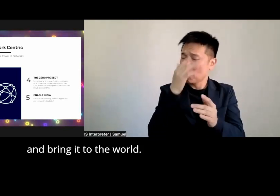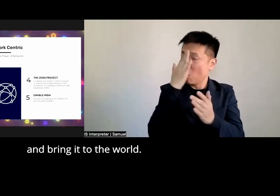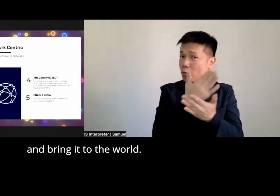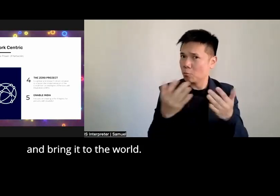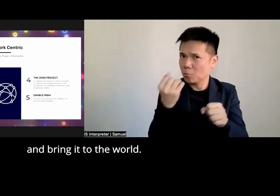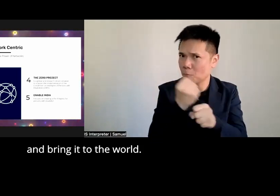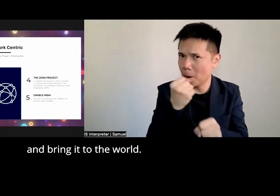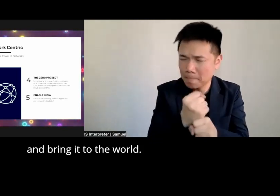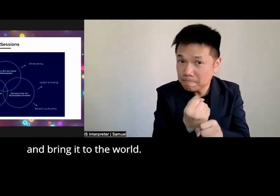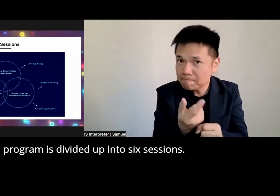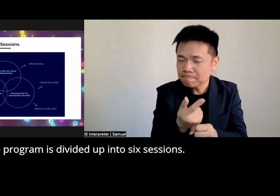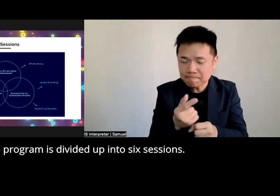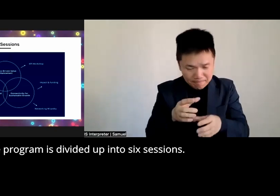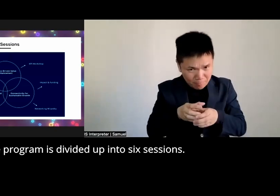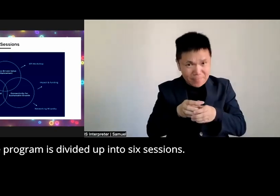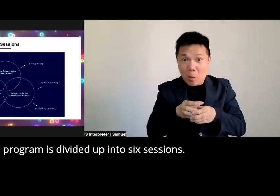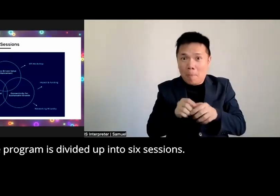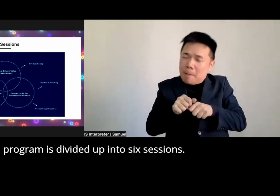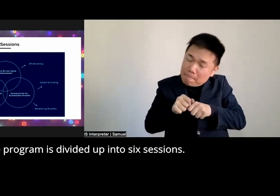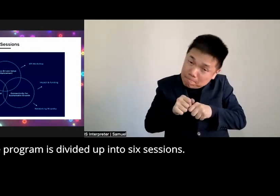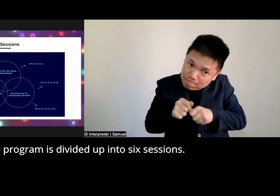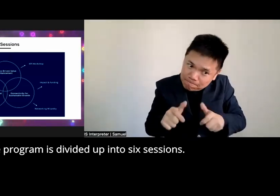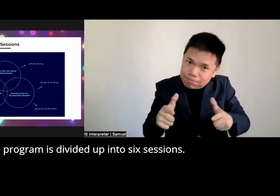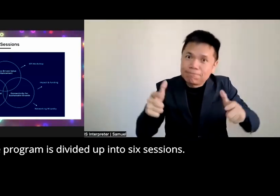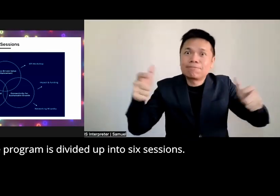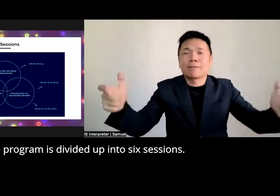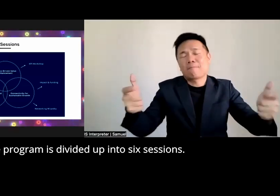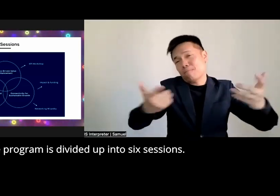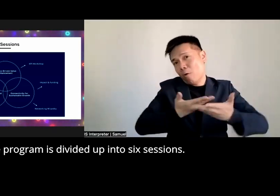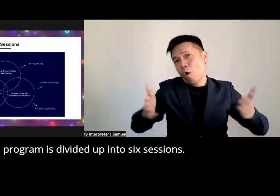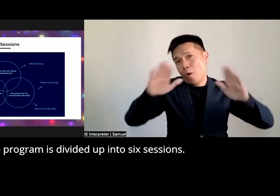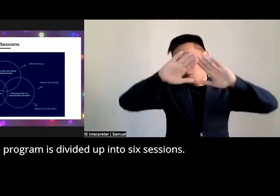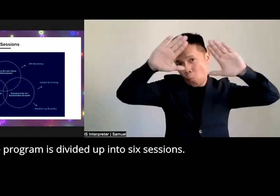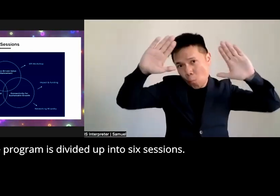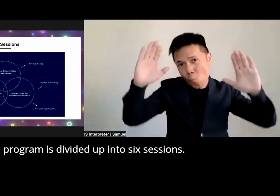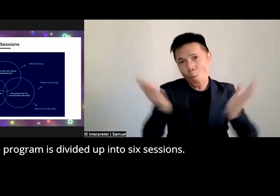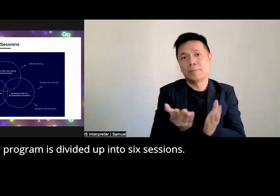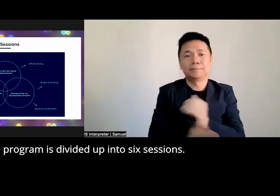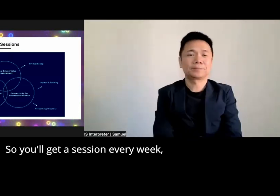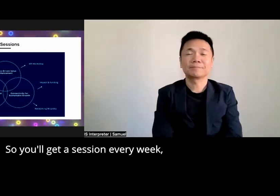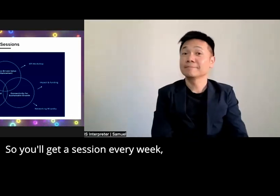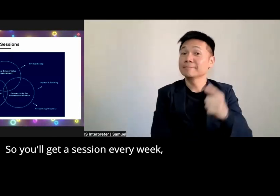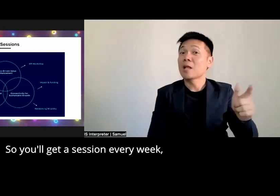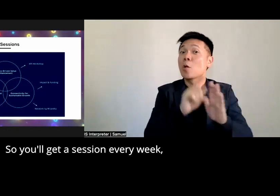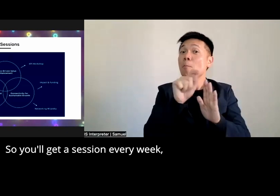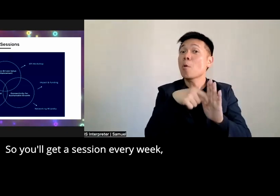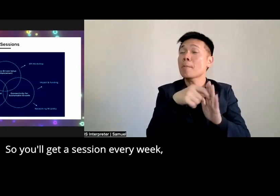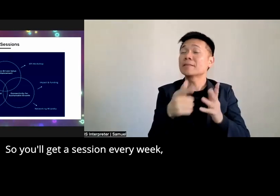bring it to the World the program is divided up into six sessions so you'll get a session every